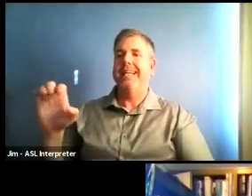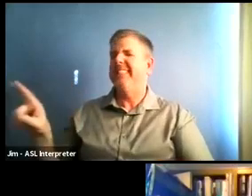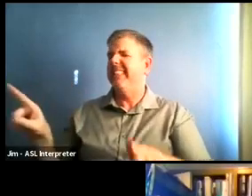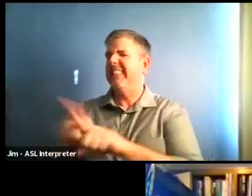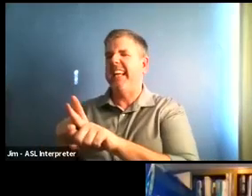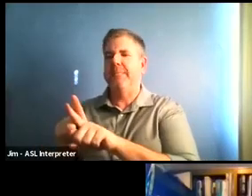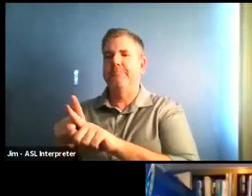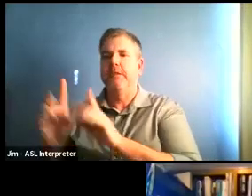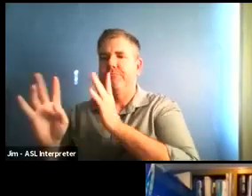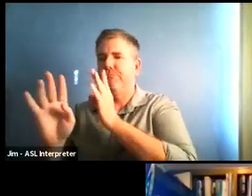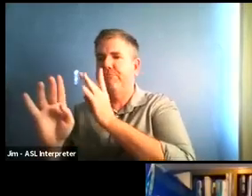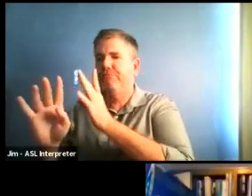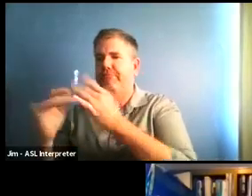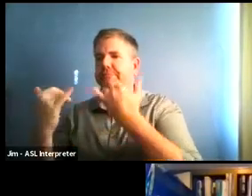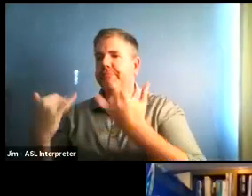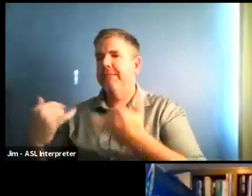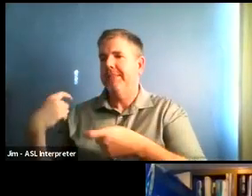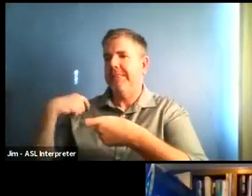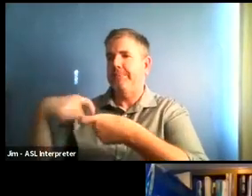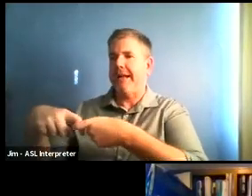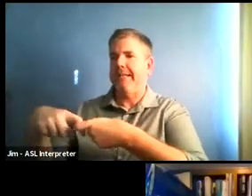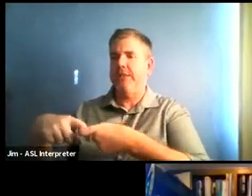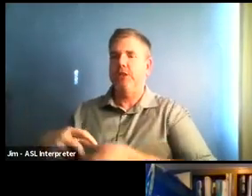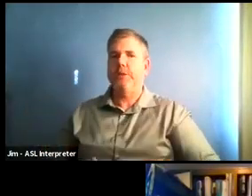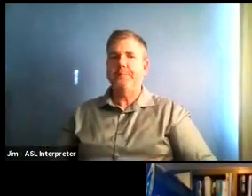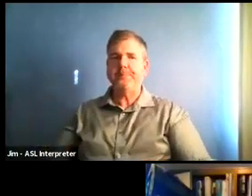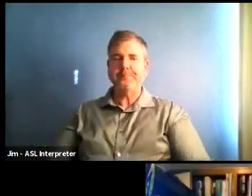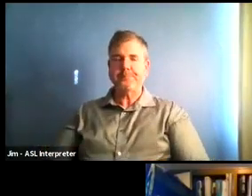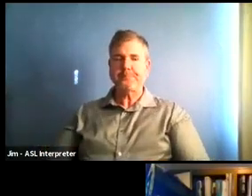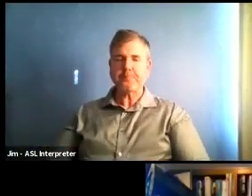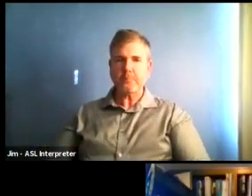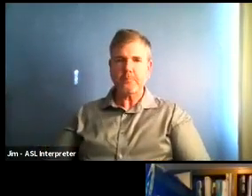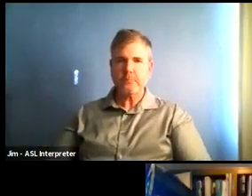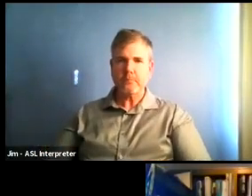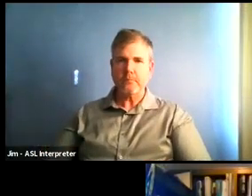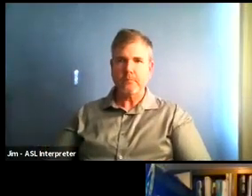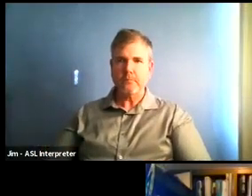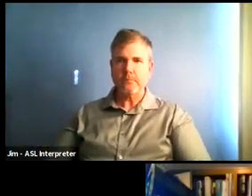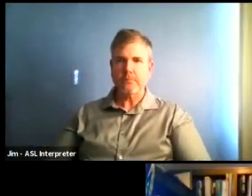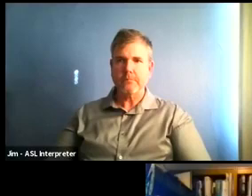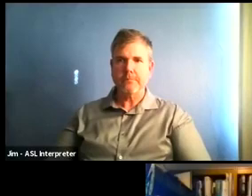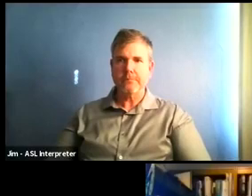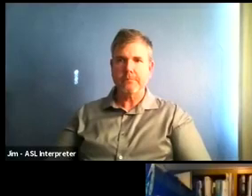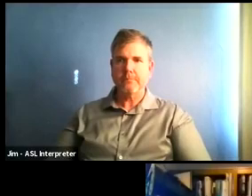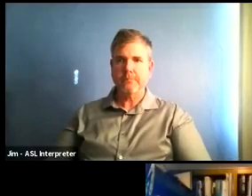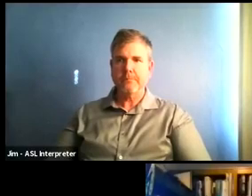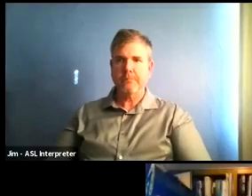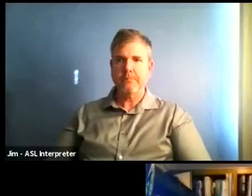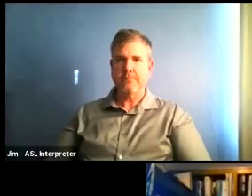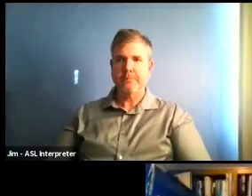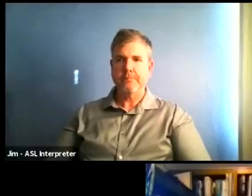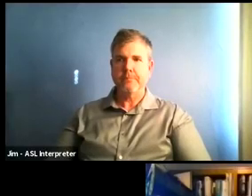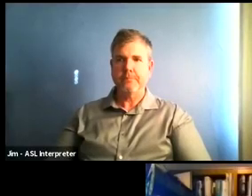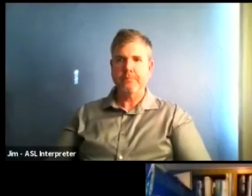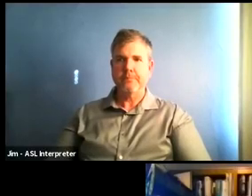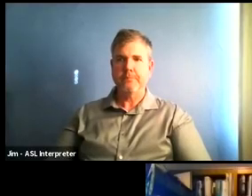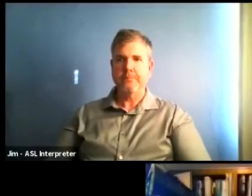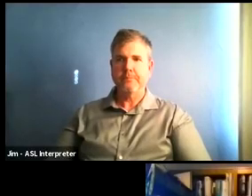youngest one actually sessions with your significant other Gorin Sundari Mase a present as young as an English Cequent interpreted interpreter showing up